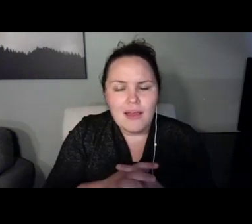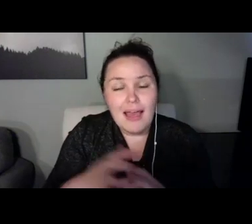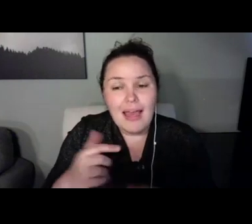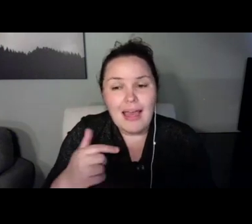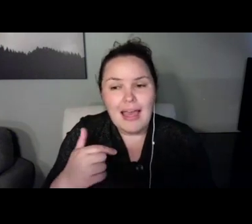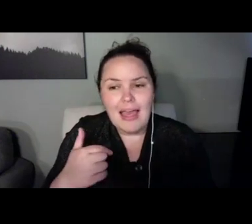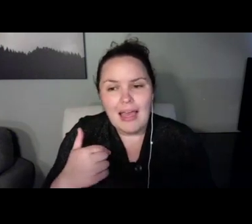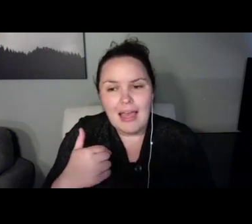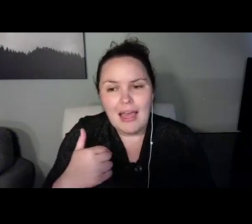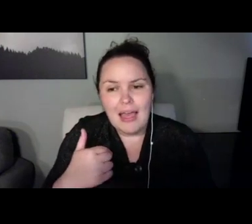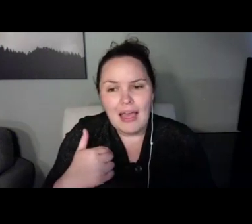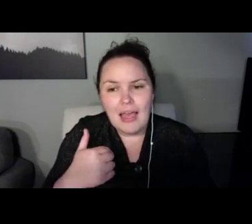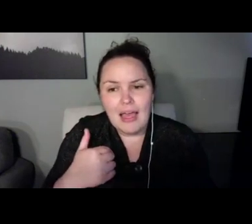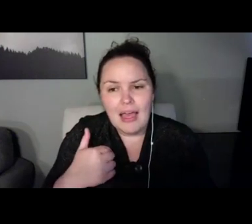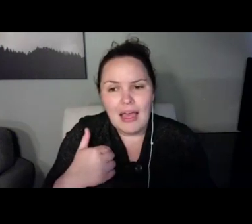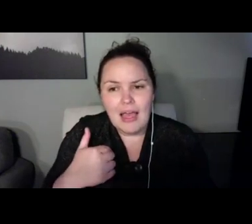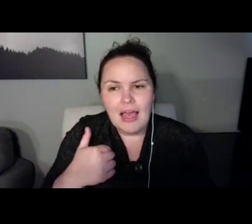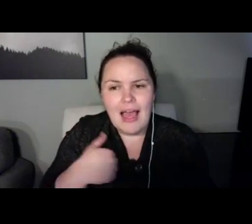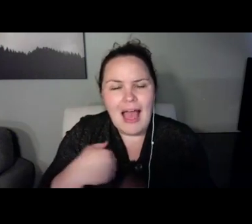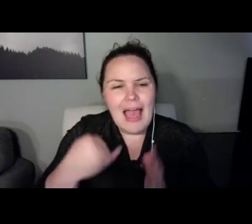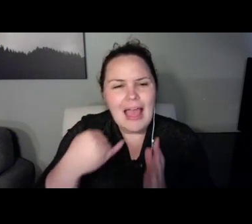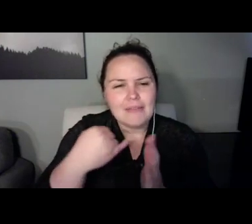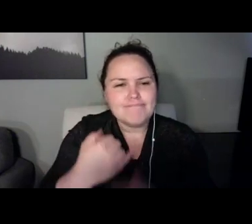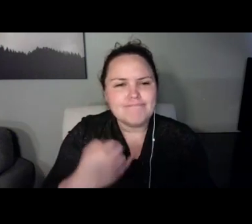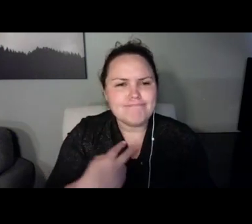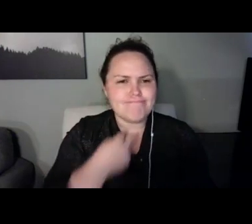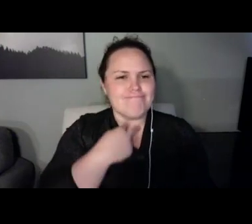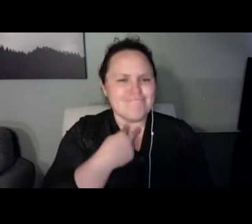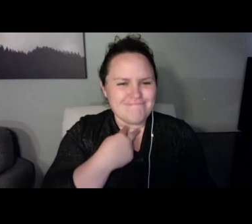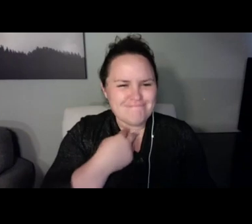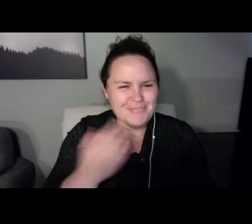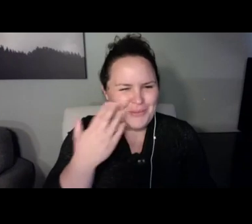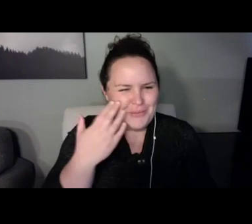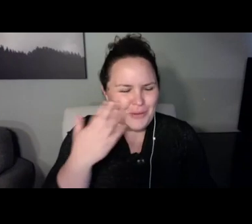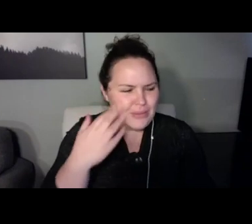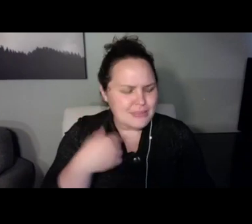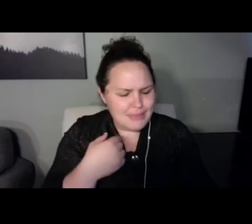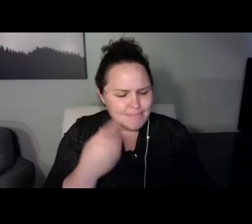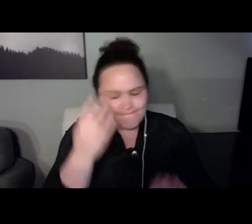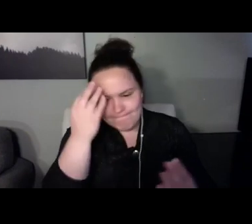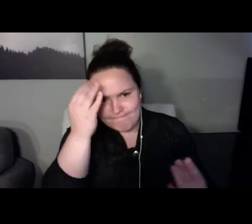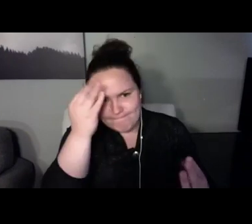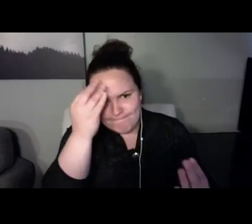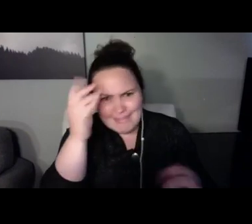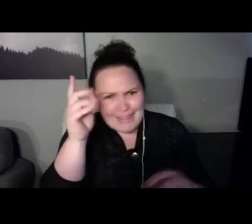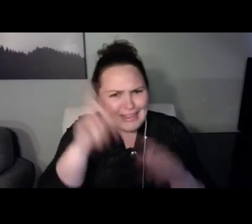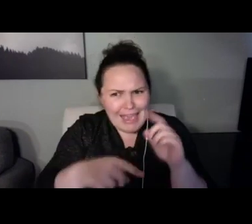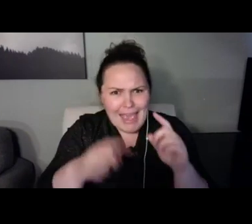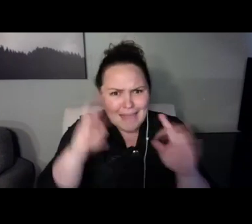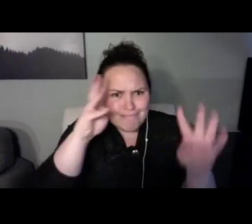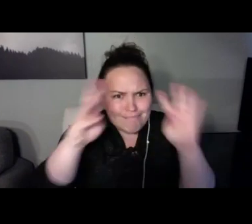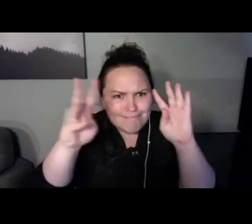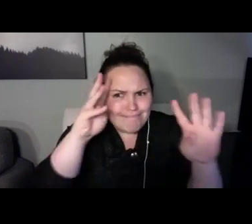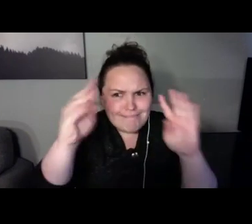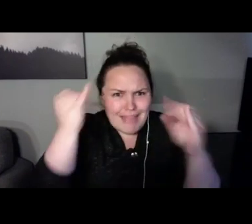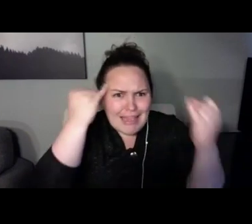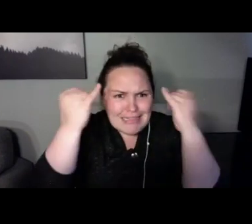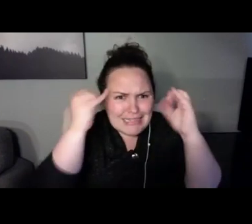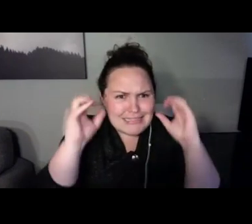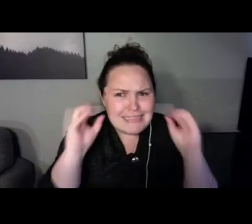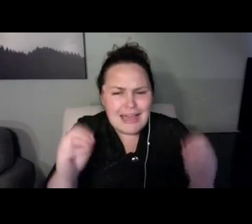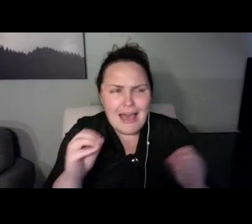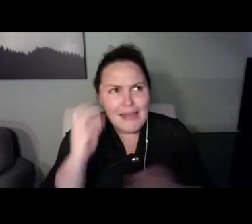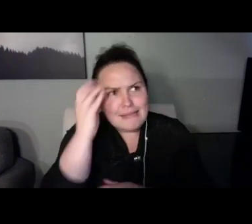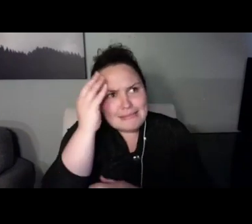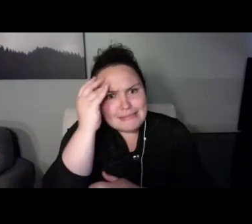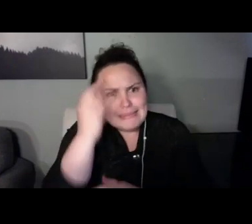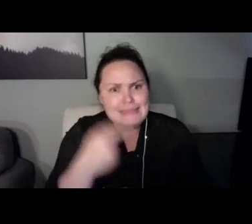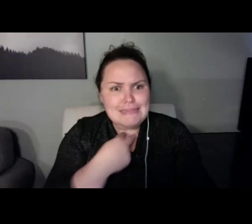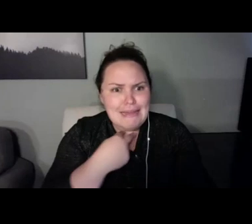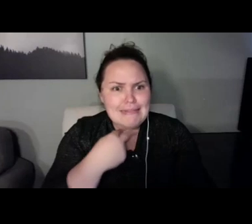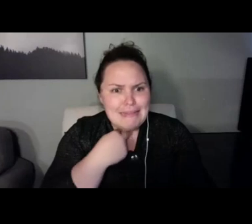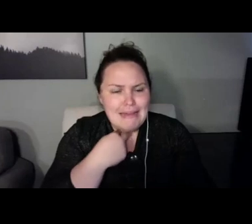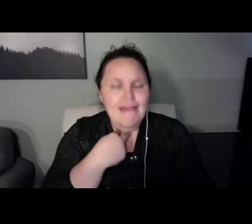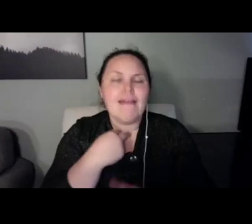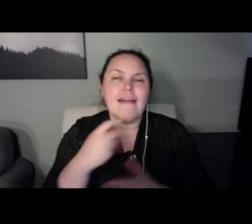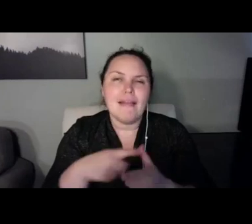And having sign language and knowing there's people like her that are deaf and blind and